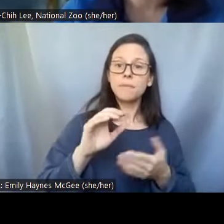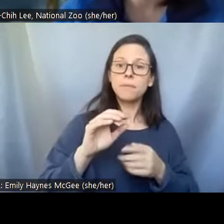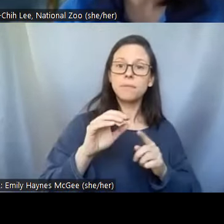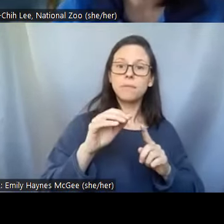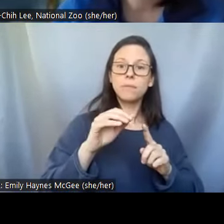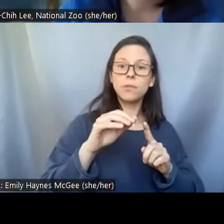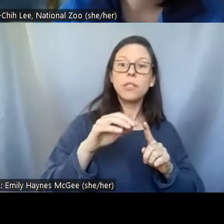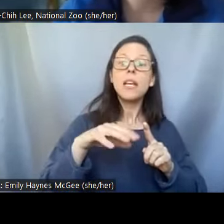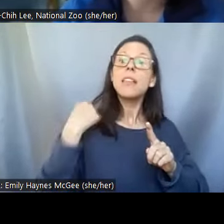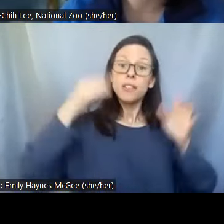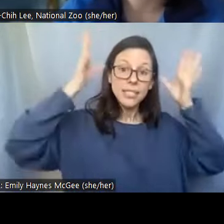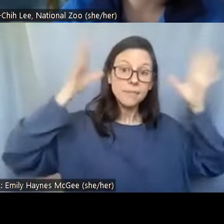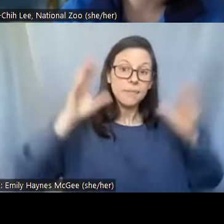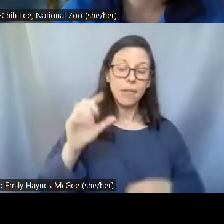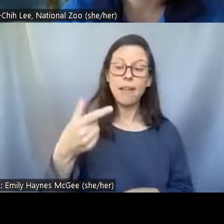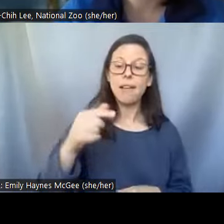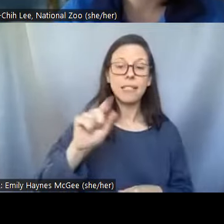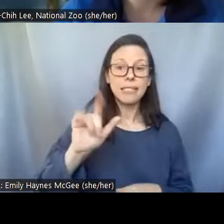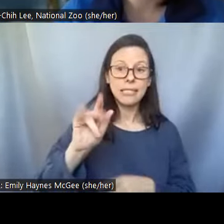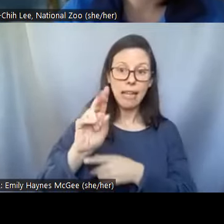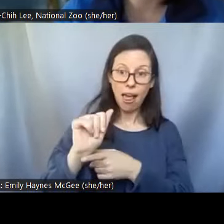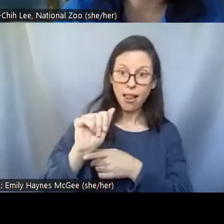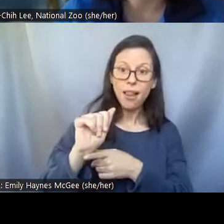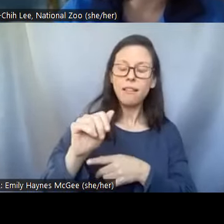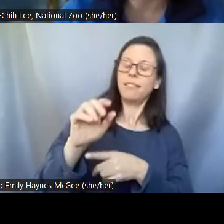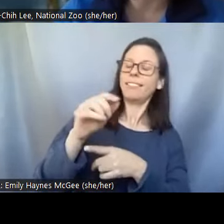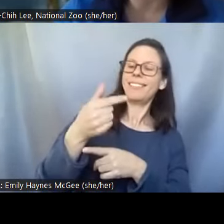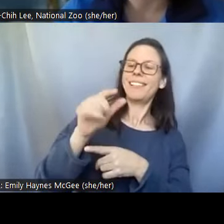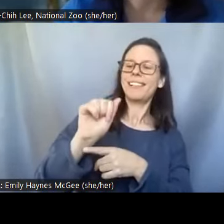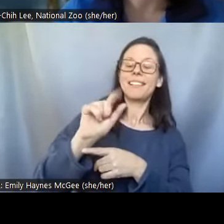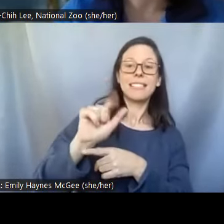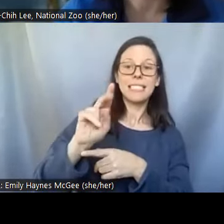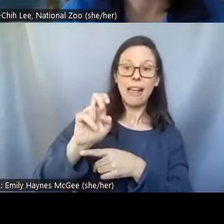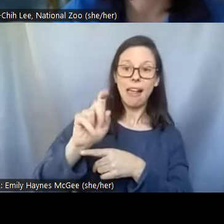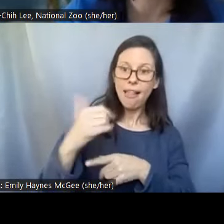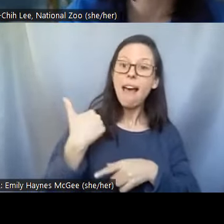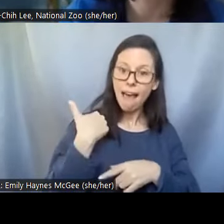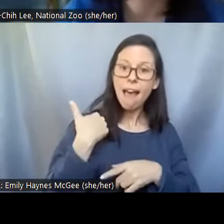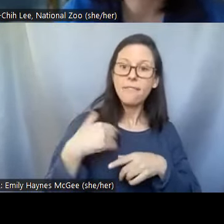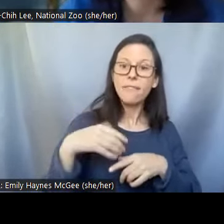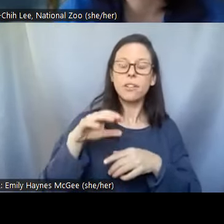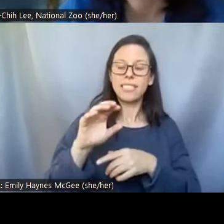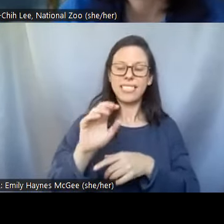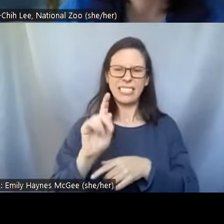gazelle. So of course first I have to prepare everything I have I need for this experiment